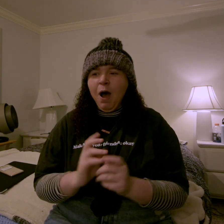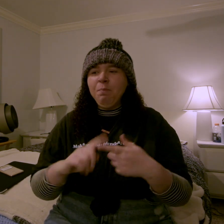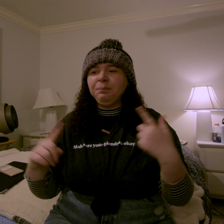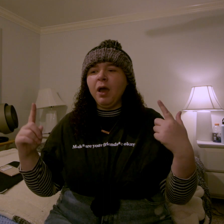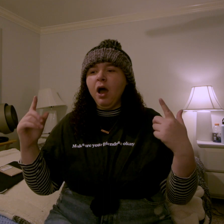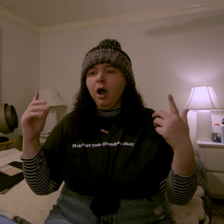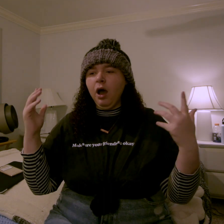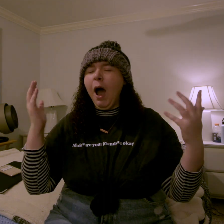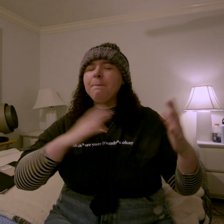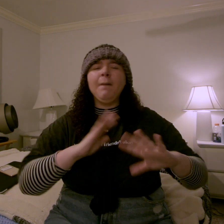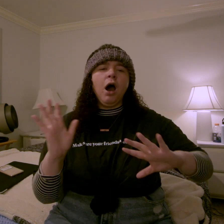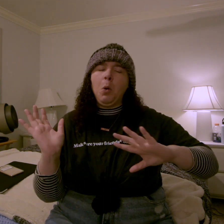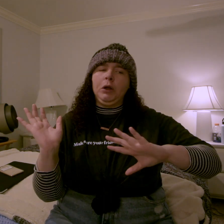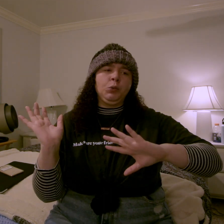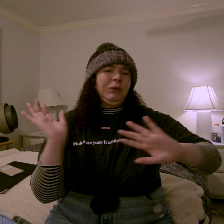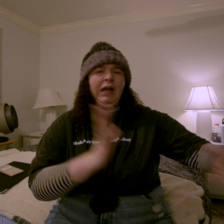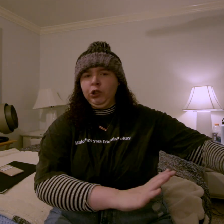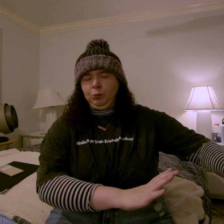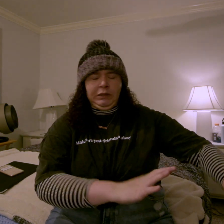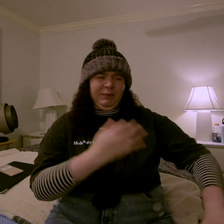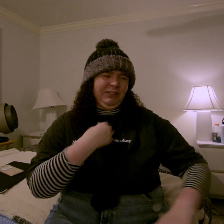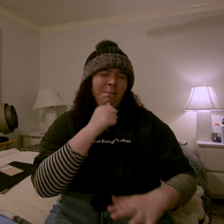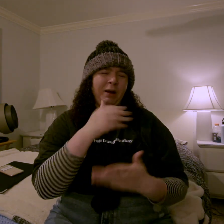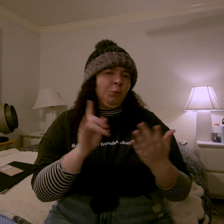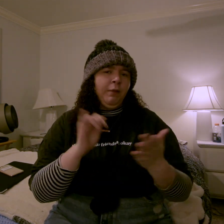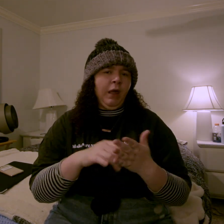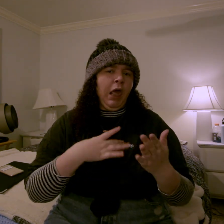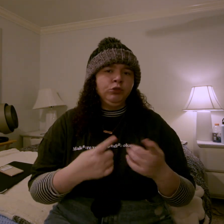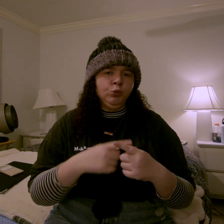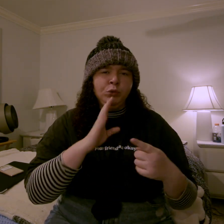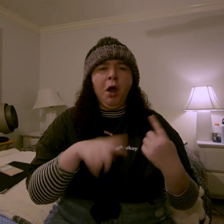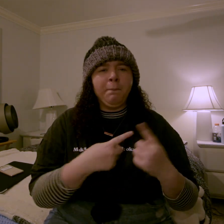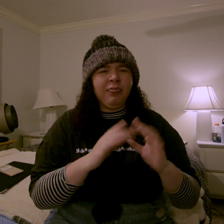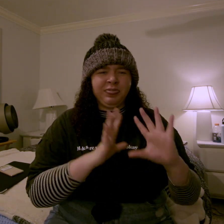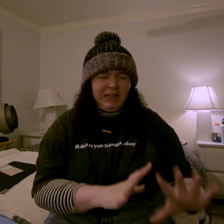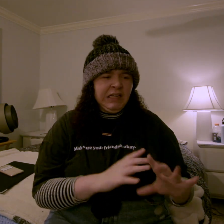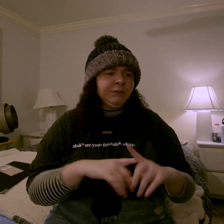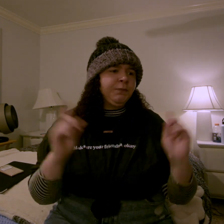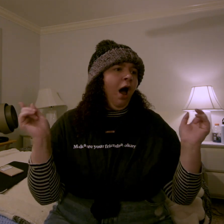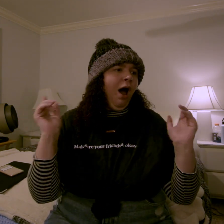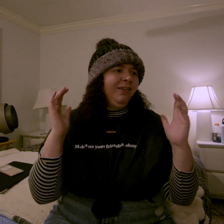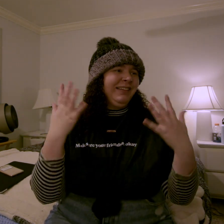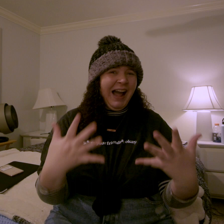but i'm not going to get into that because i'm not someone who likes to talk about this stuff